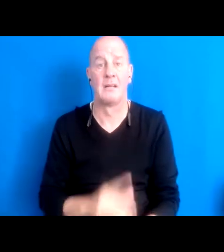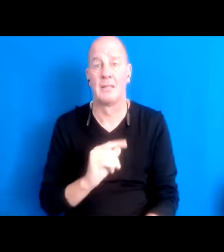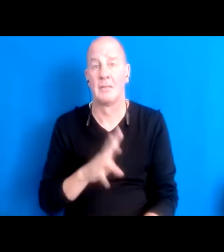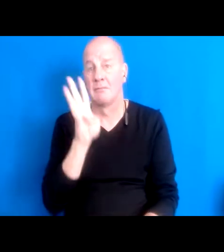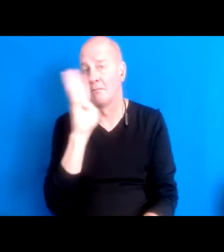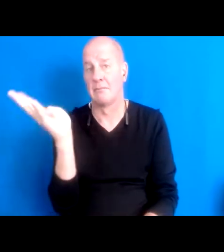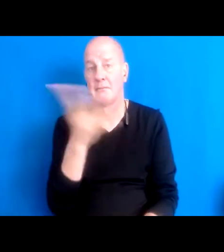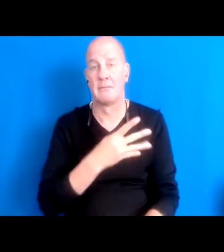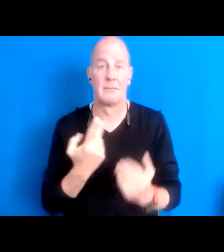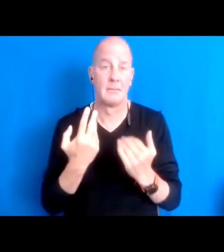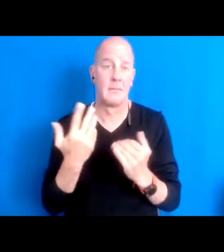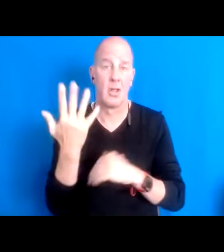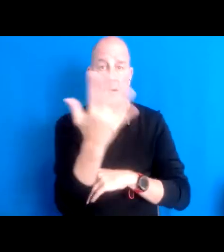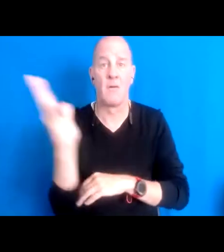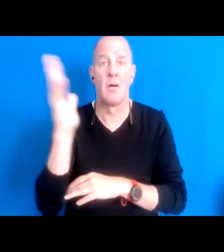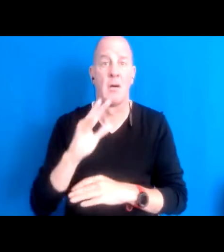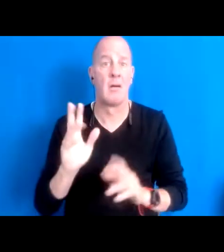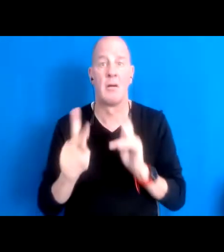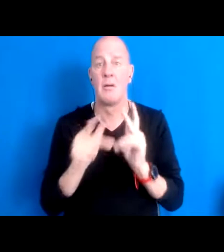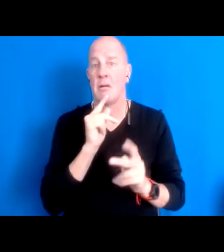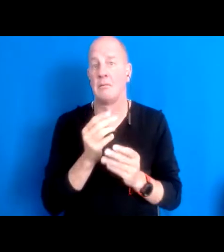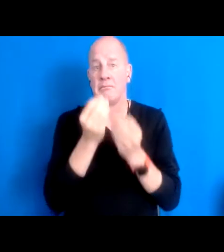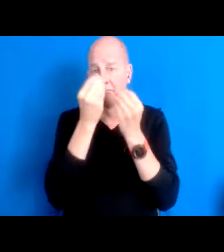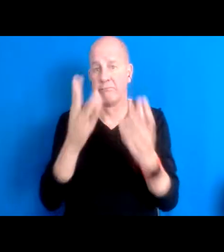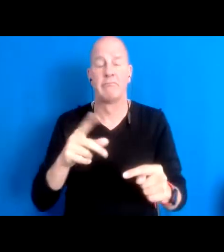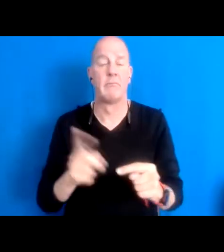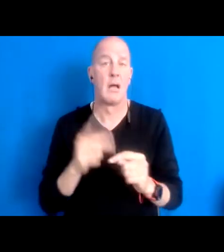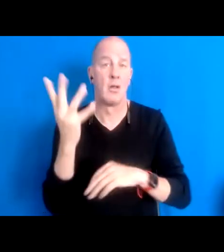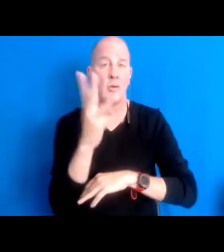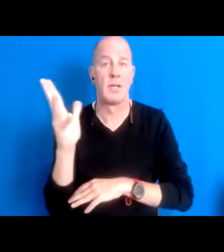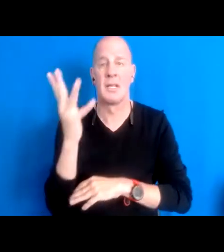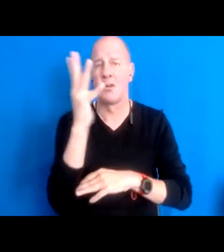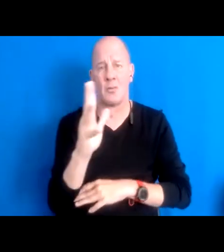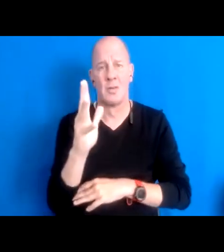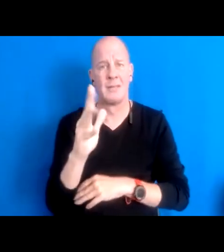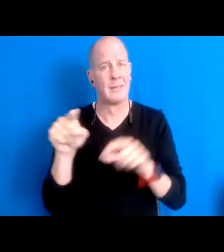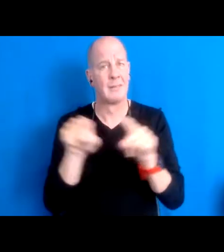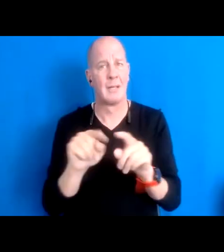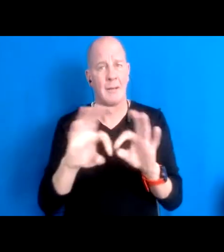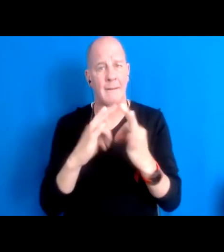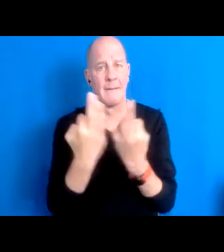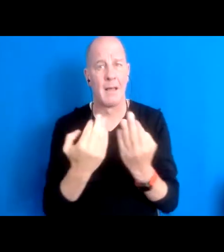regard for the trees or, you know, the trees or families. We have no regard we have no information that trees have families.